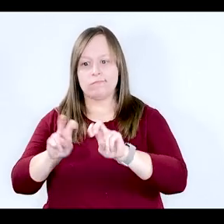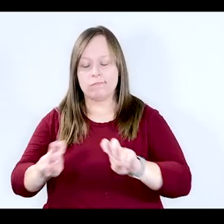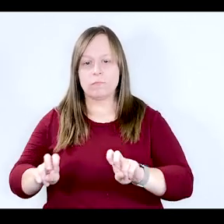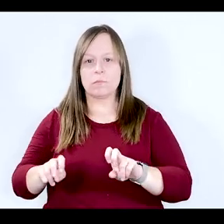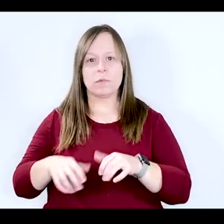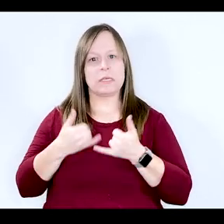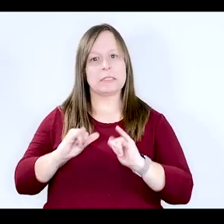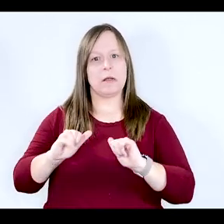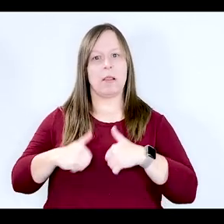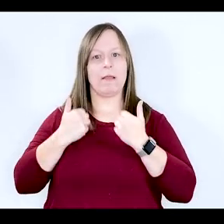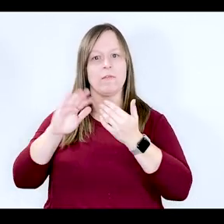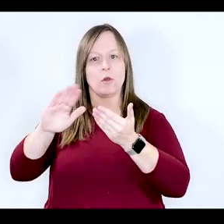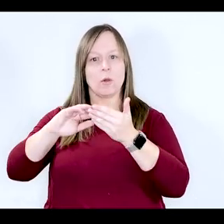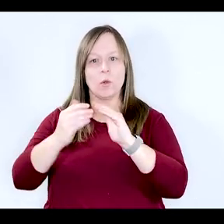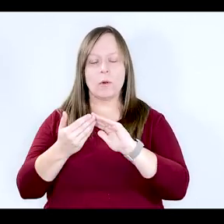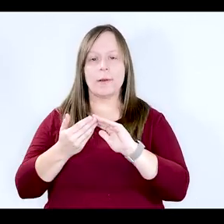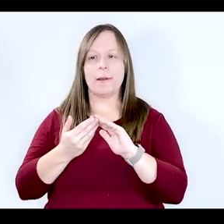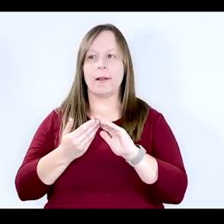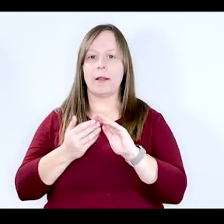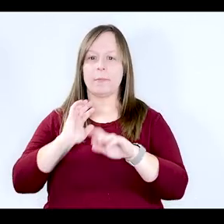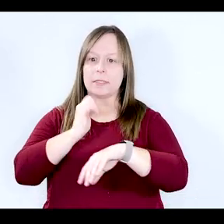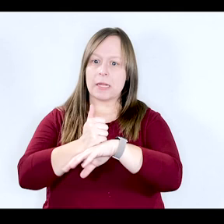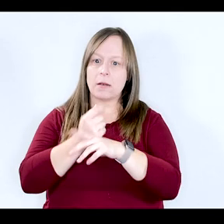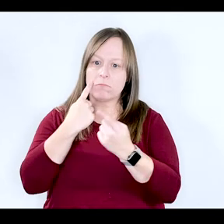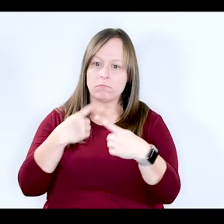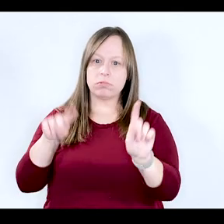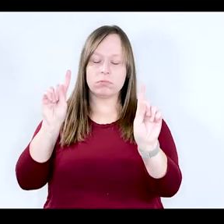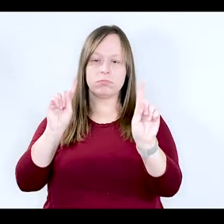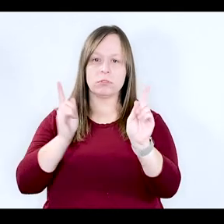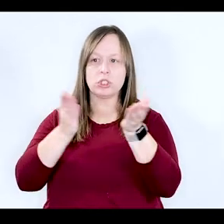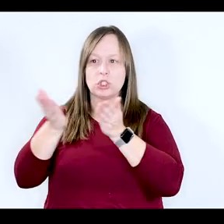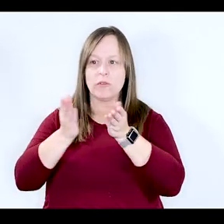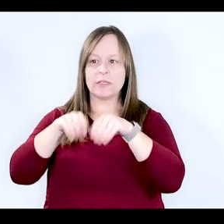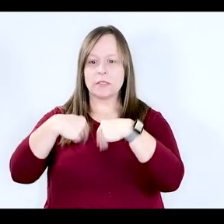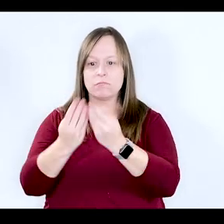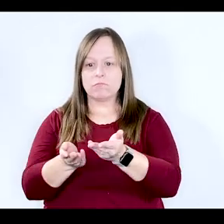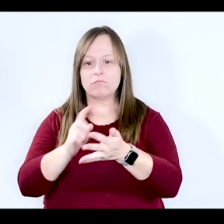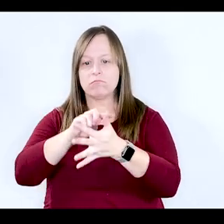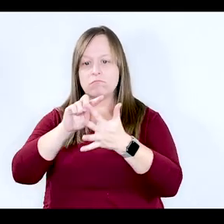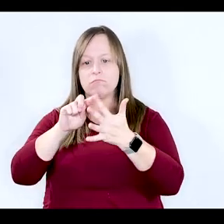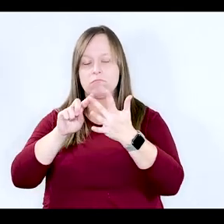to remain living in the community, but setting them up with services that more